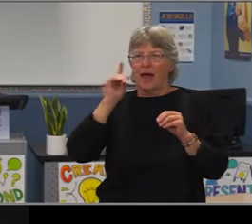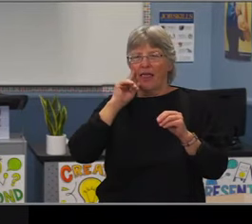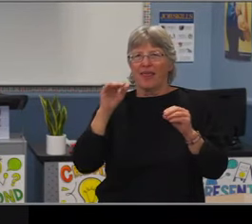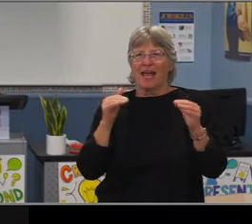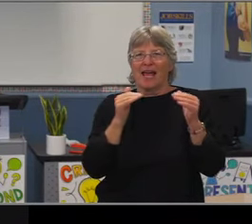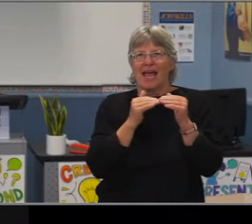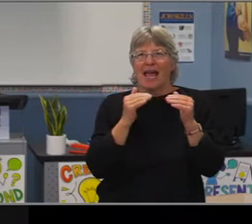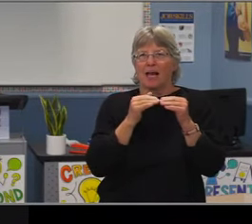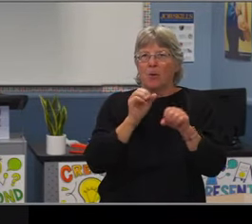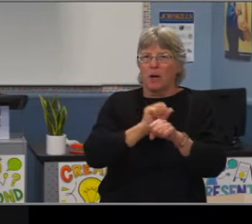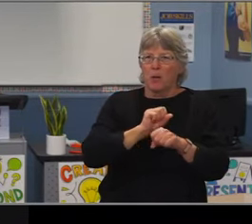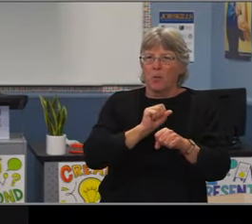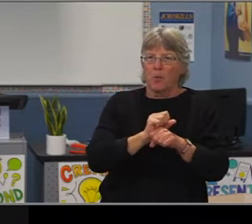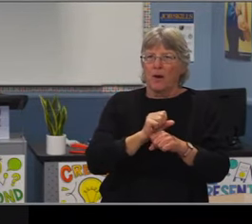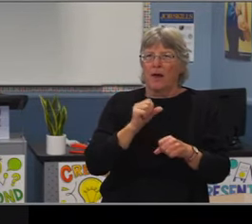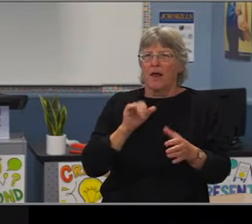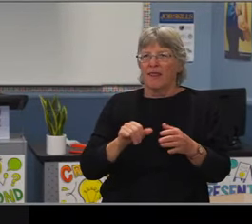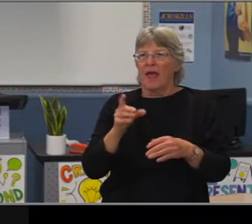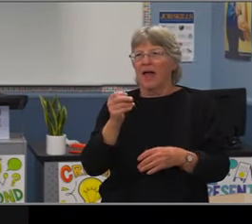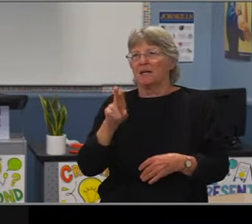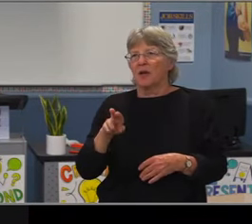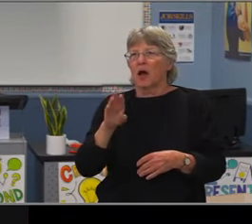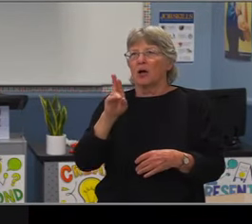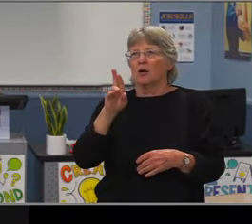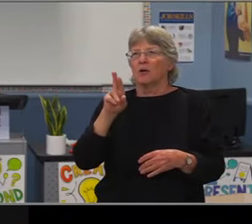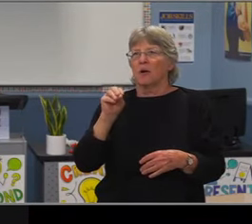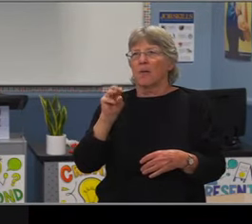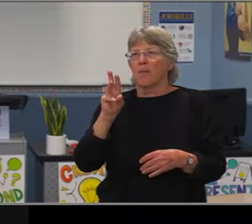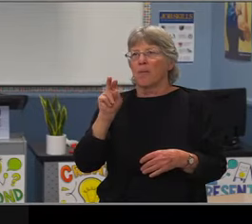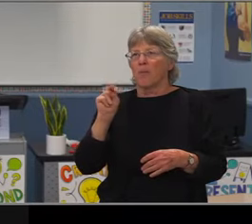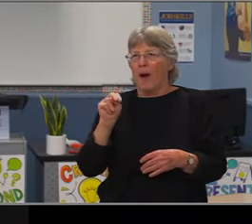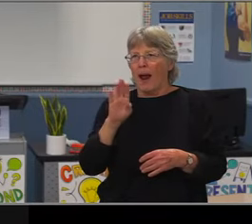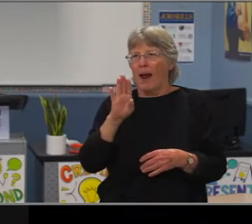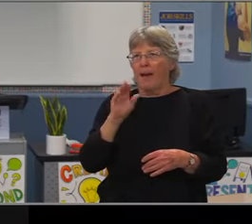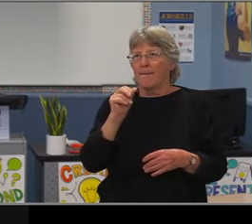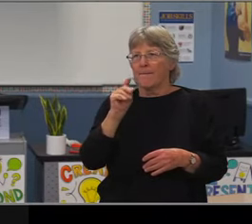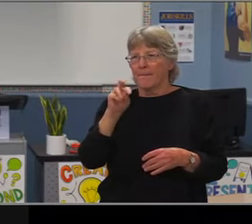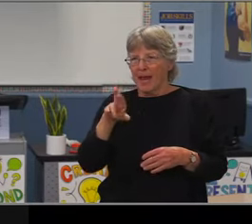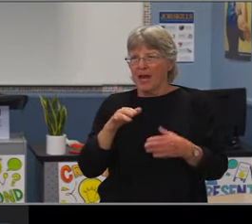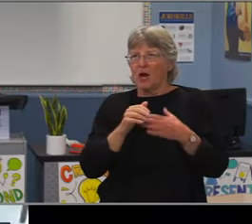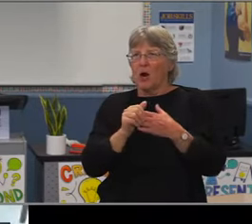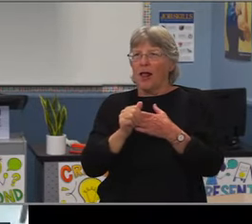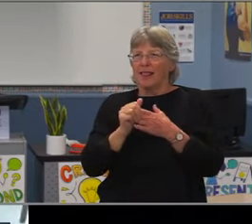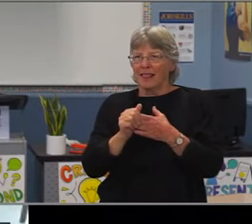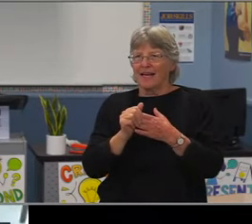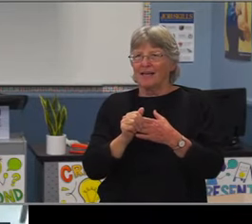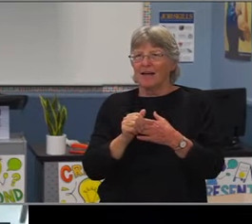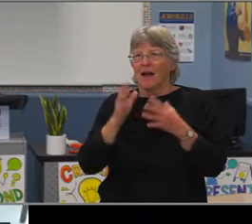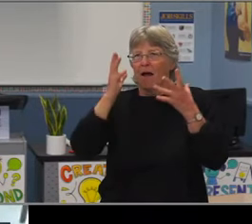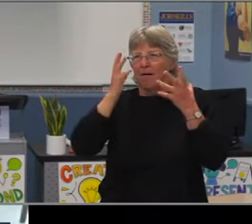with the Eldorado Estates Project. And it was our only K-8 school for the longest time